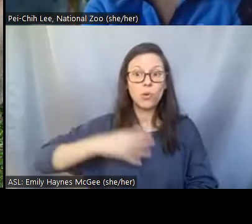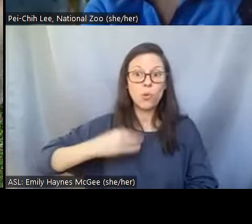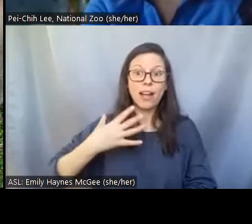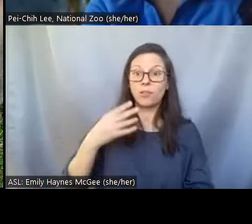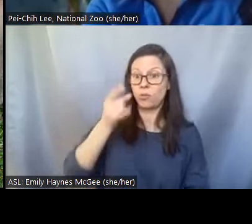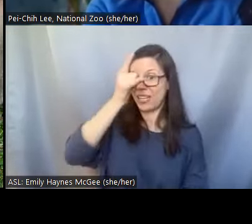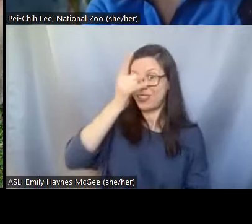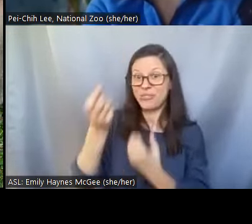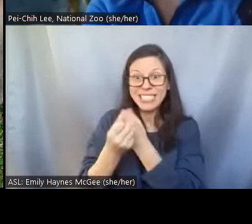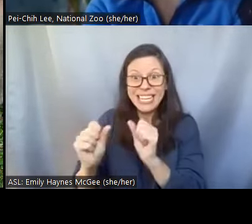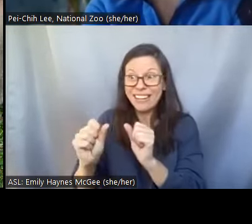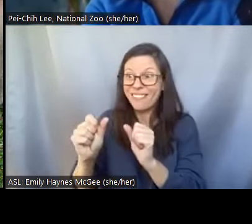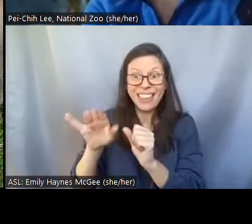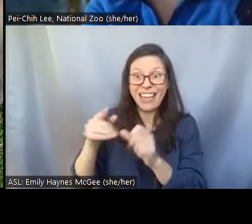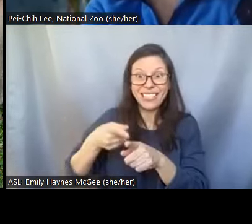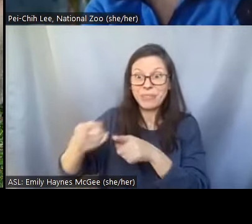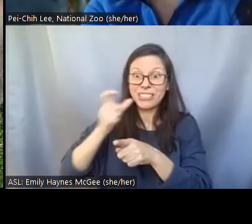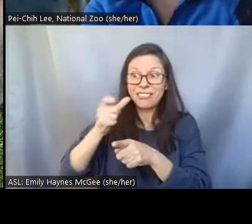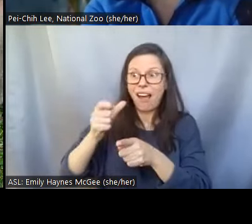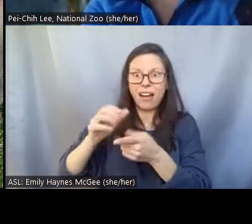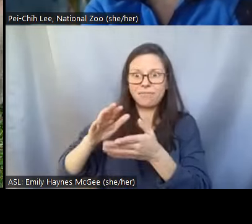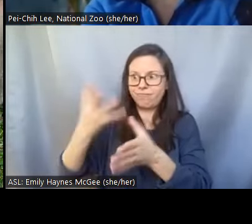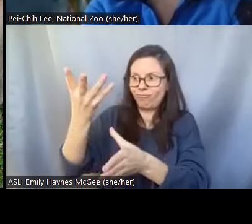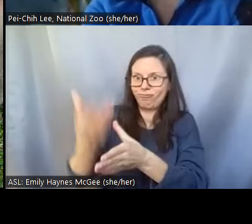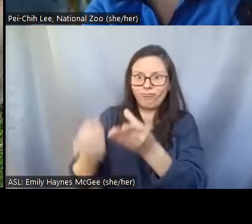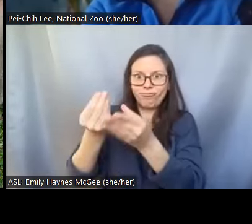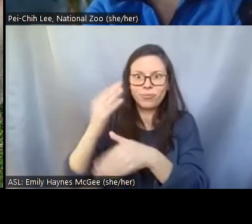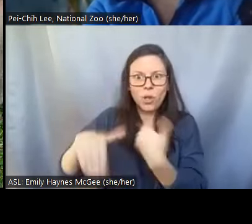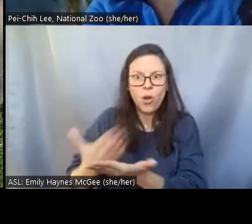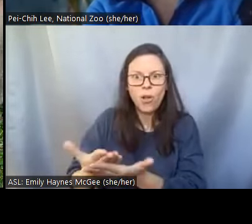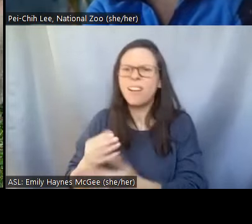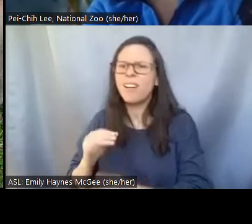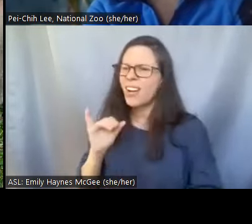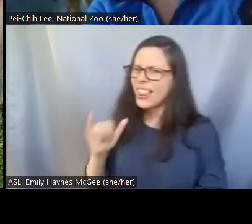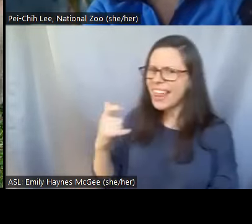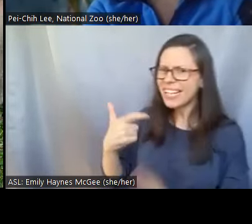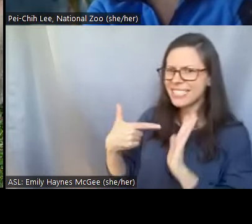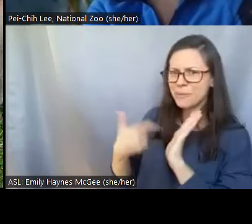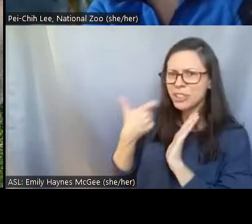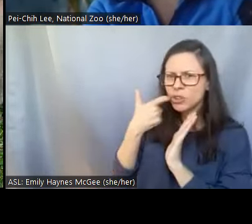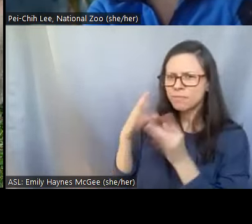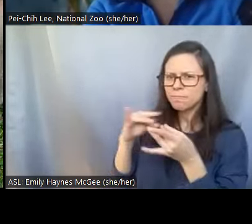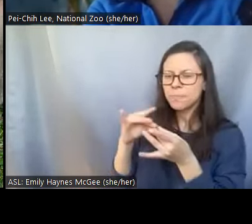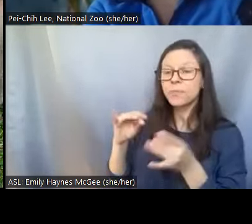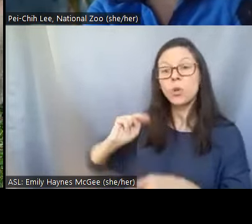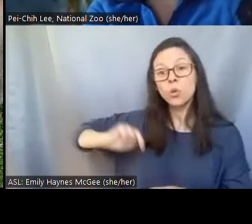Shellie: Wow so the example you just get the north gave the Northern white rhino there are only two